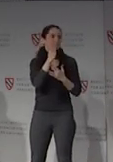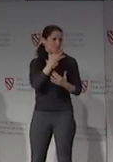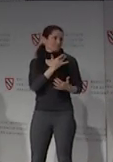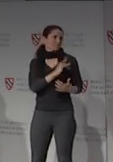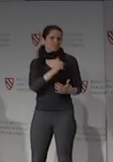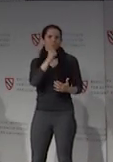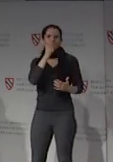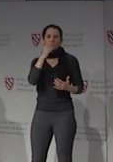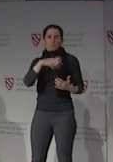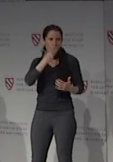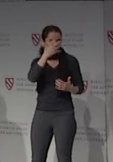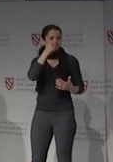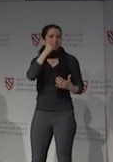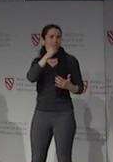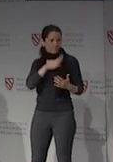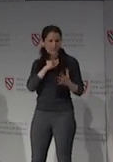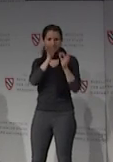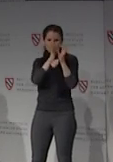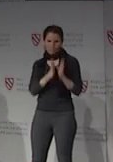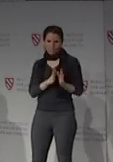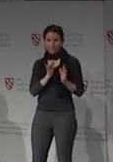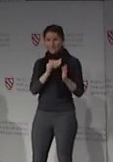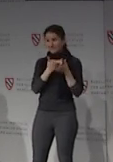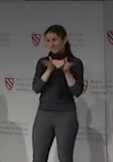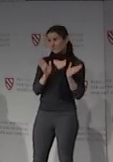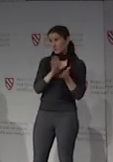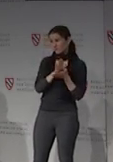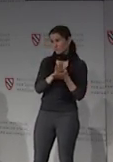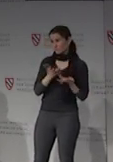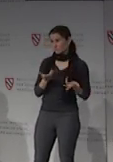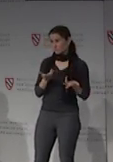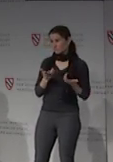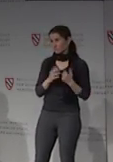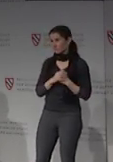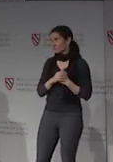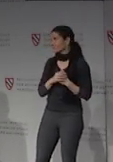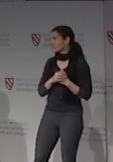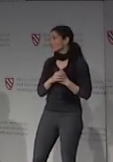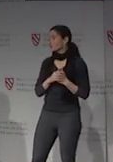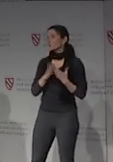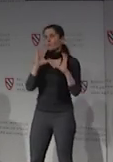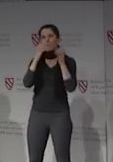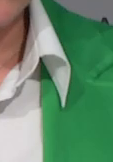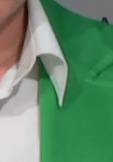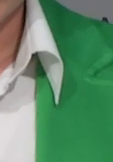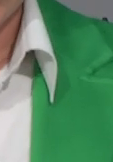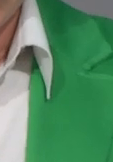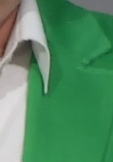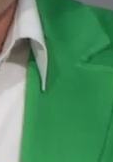So these are the public schools that they're in. So think about it. Your classroom activities, your group work with peers, maybe